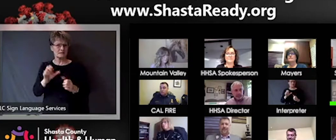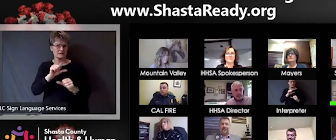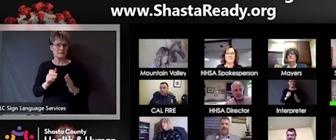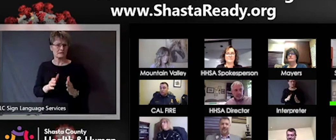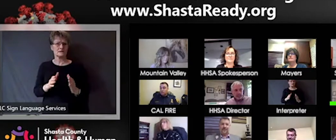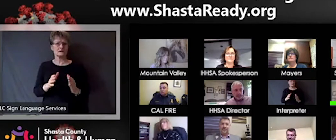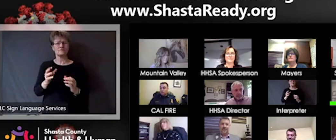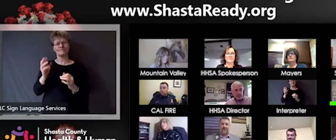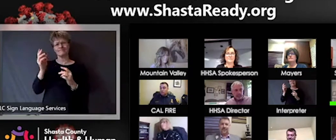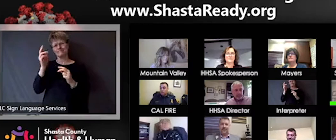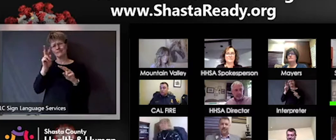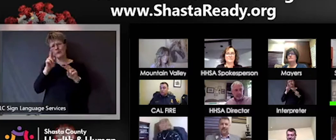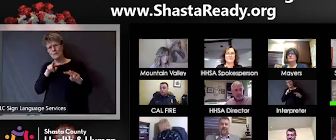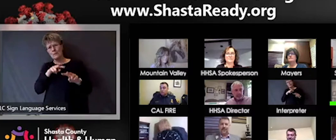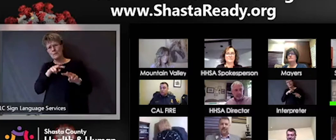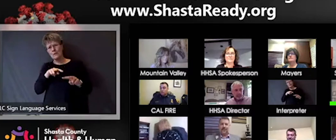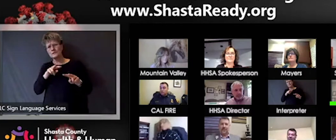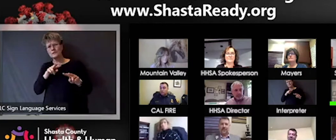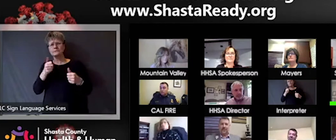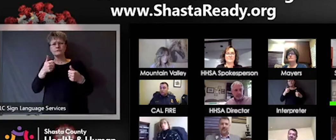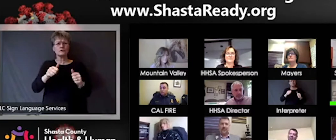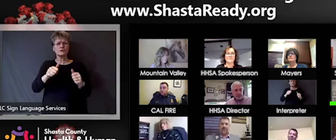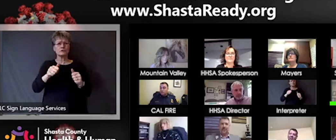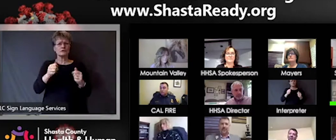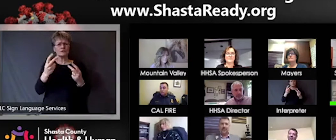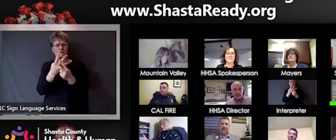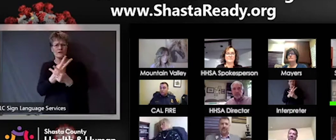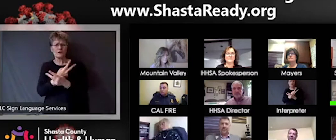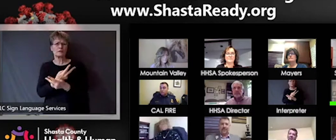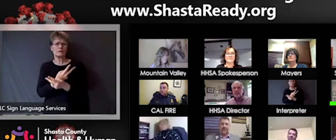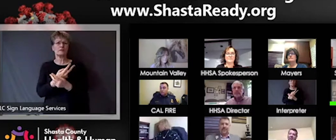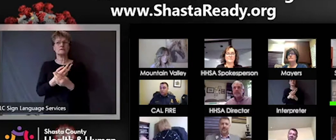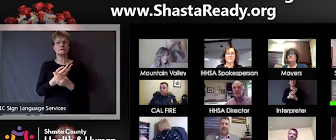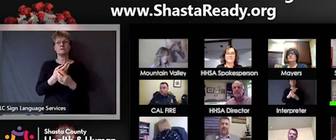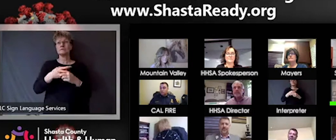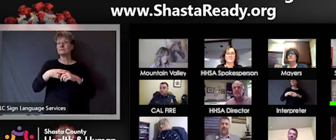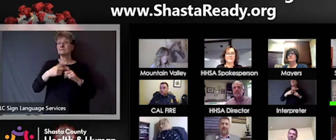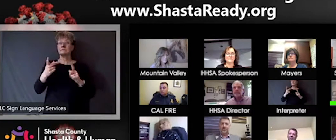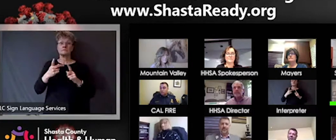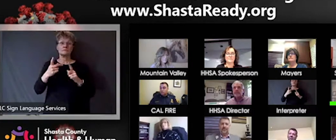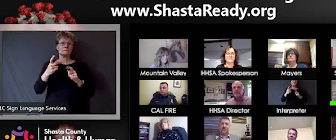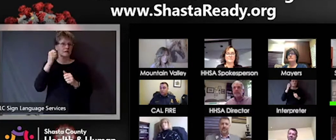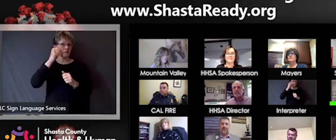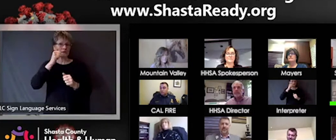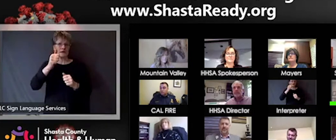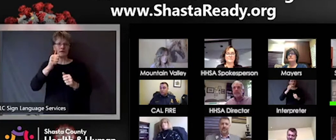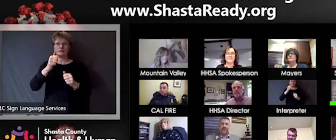going to have to track as this evolves and it could change over